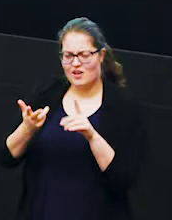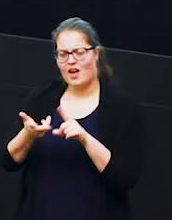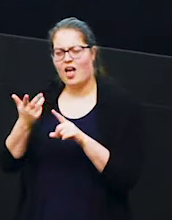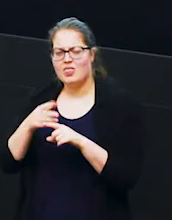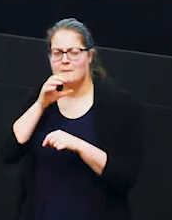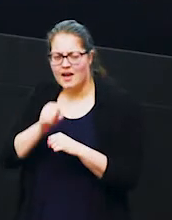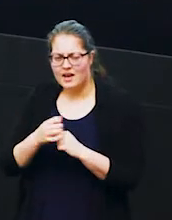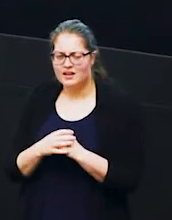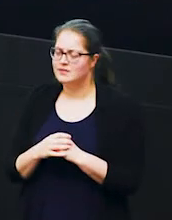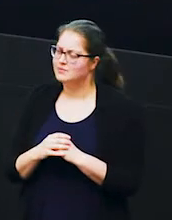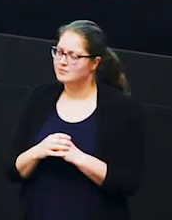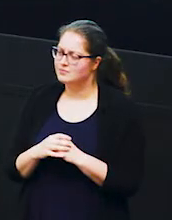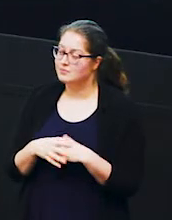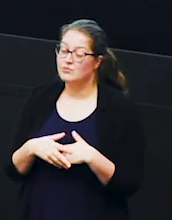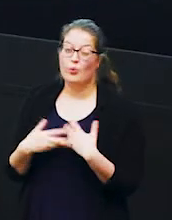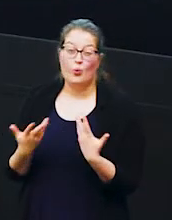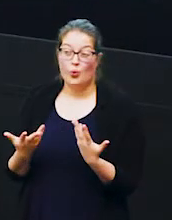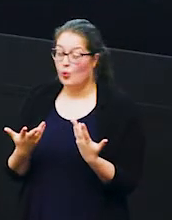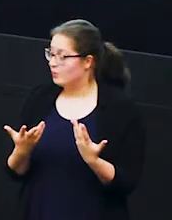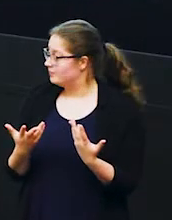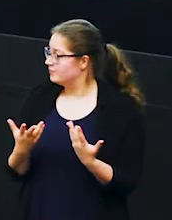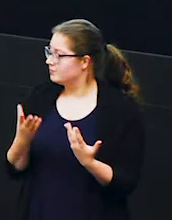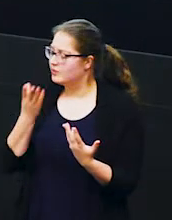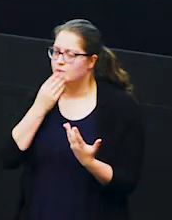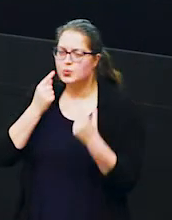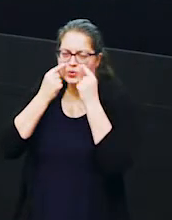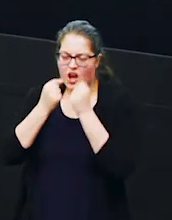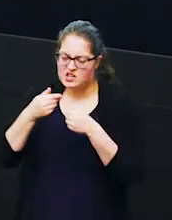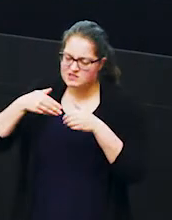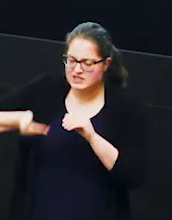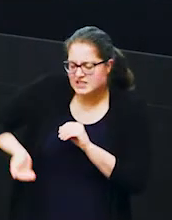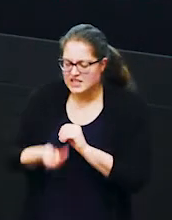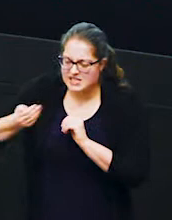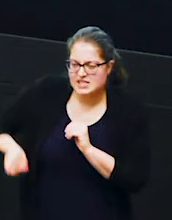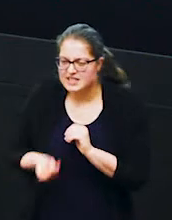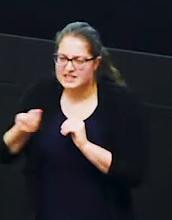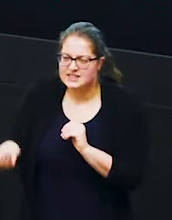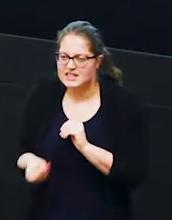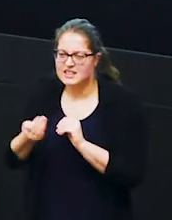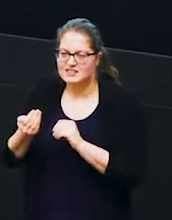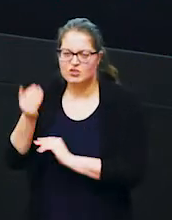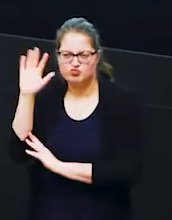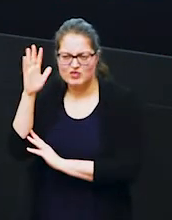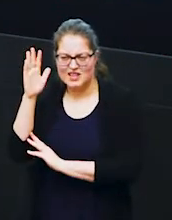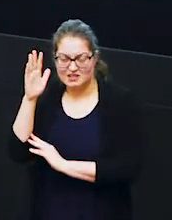or when he's been using his tusks to dig up and uproot big trees and elephants do that because